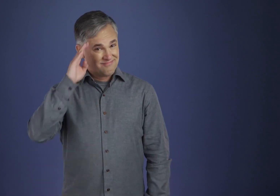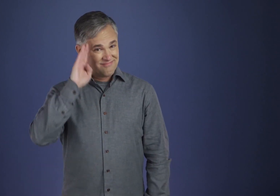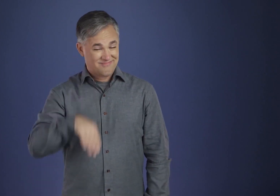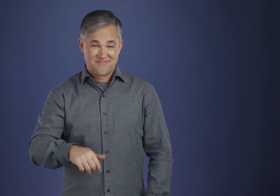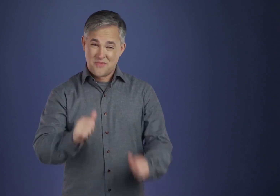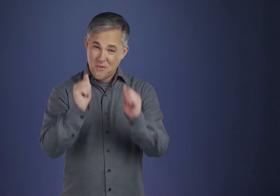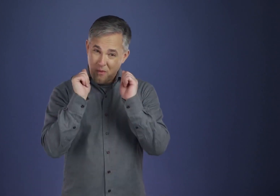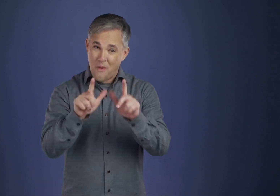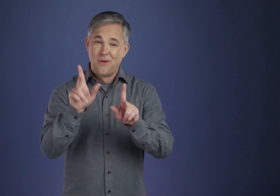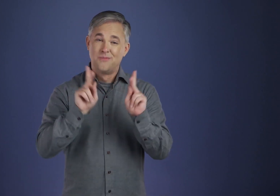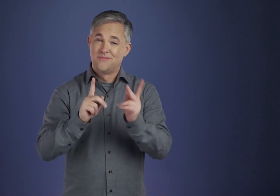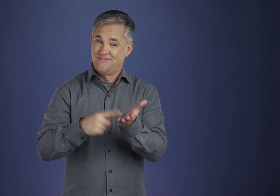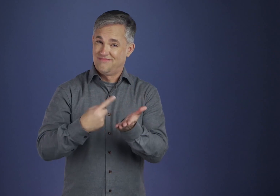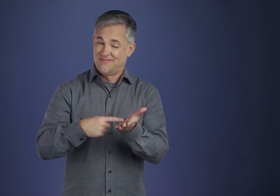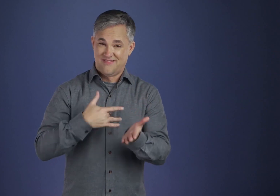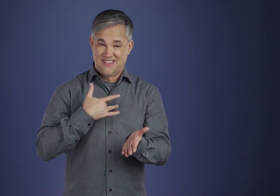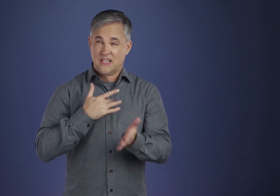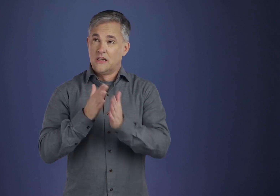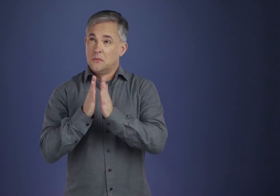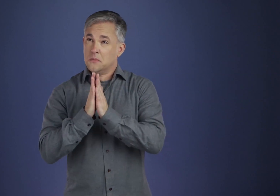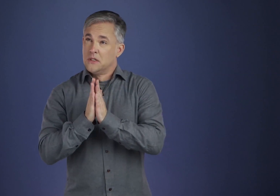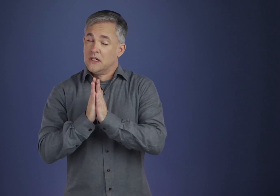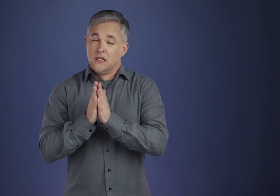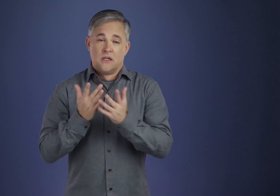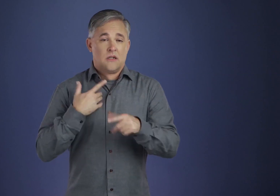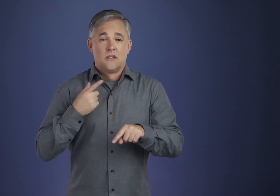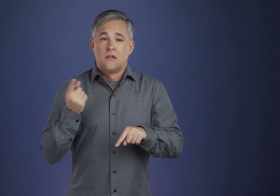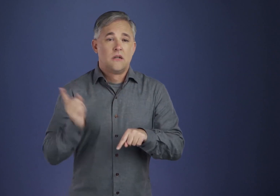All of us, without exception, pass through times